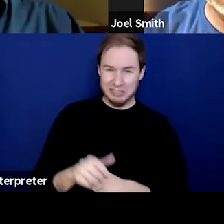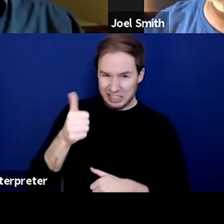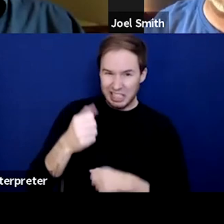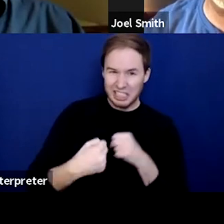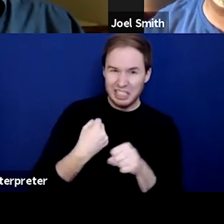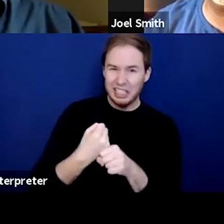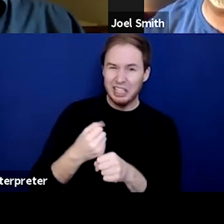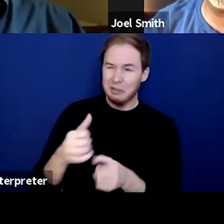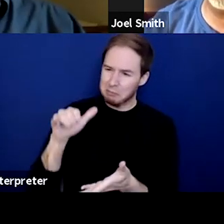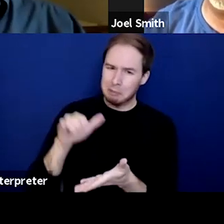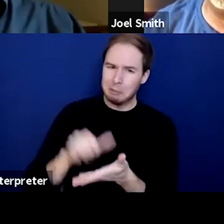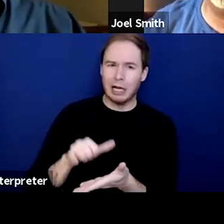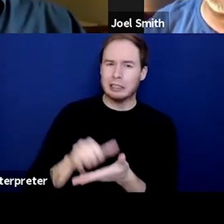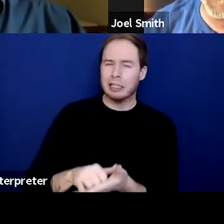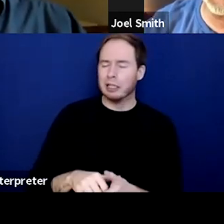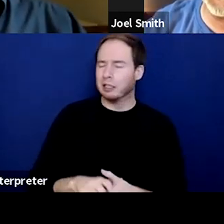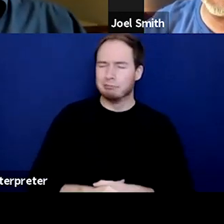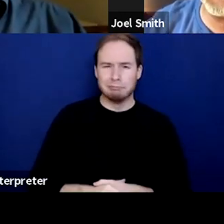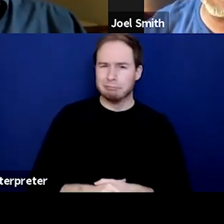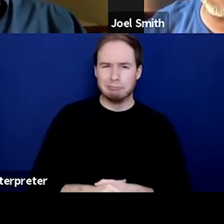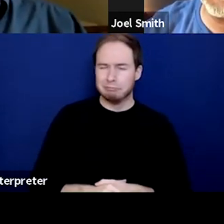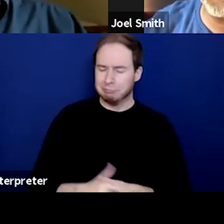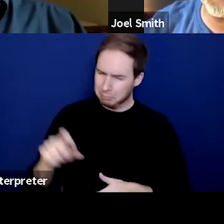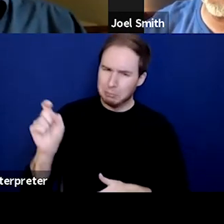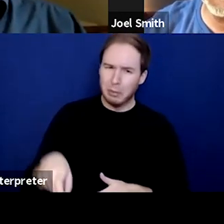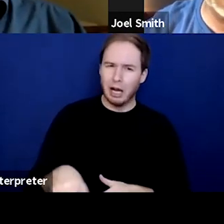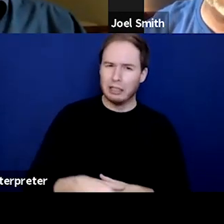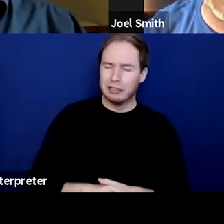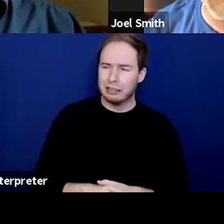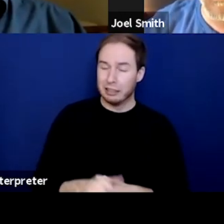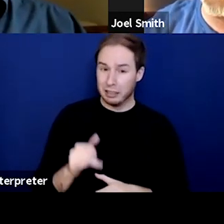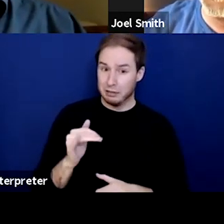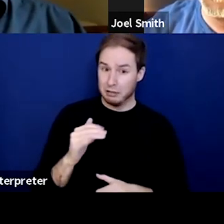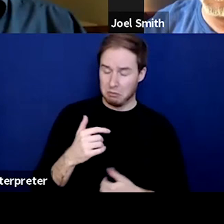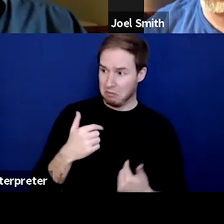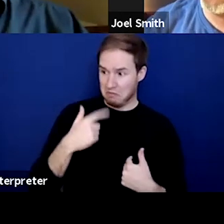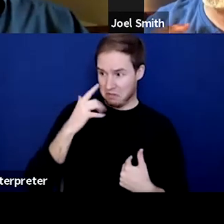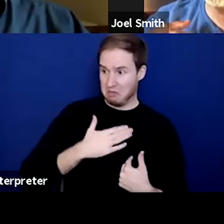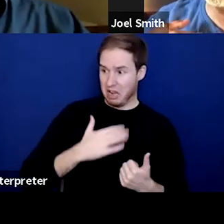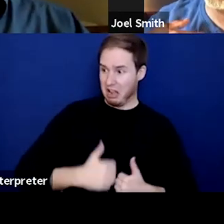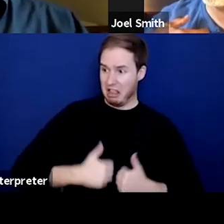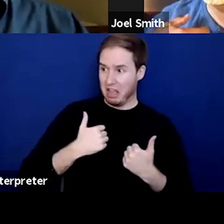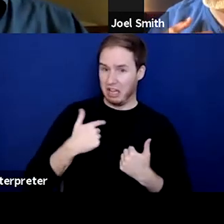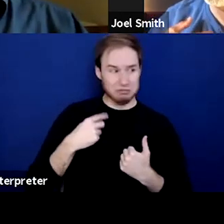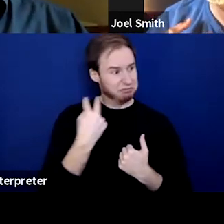You cannot exist without alcohol and drugs." Not my life, not people like me